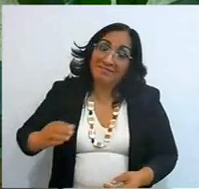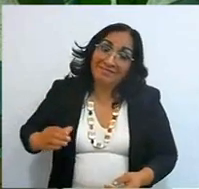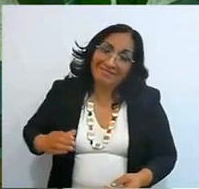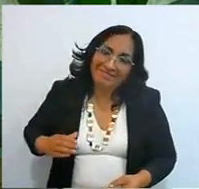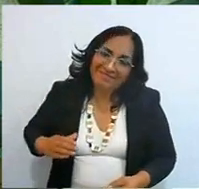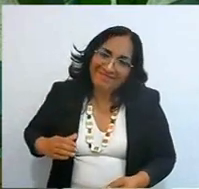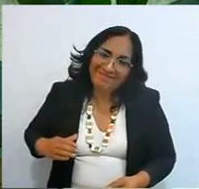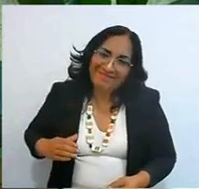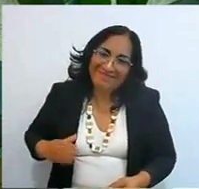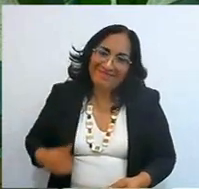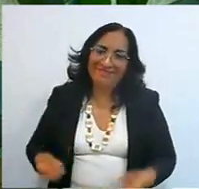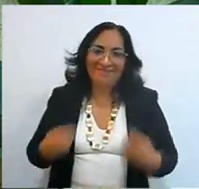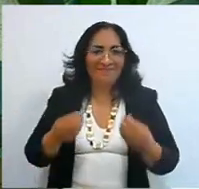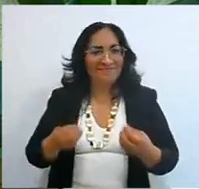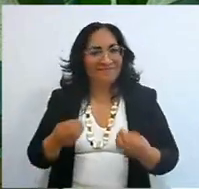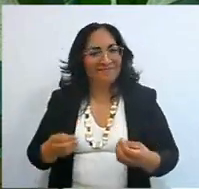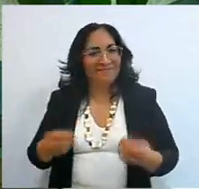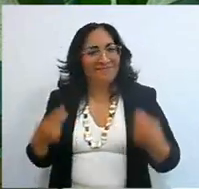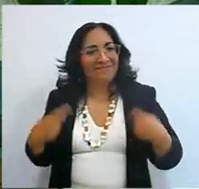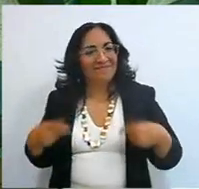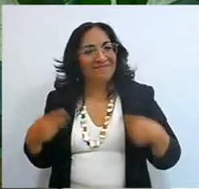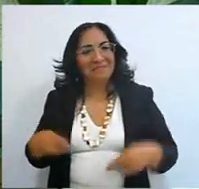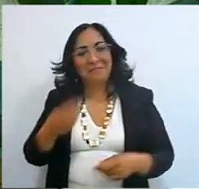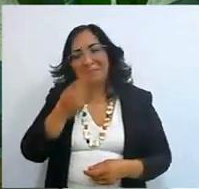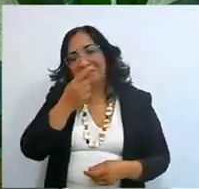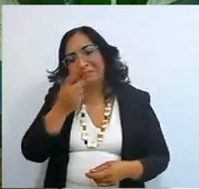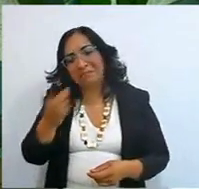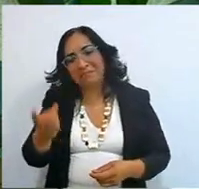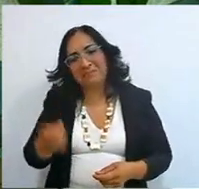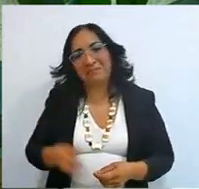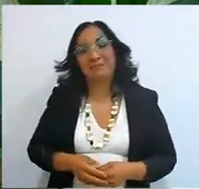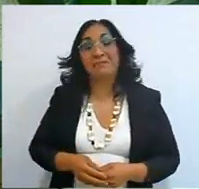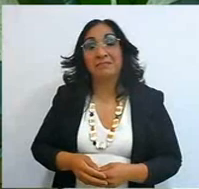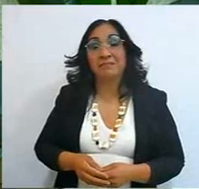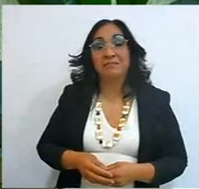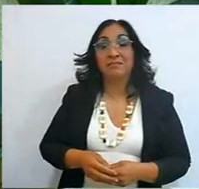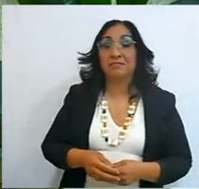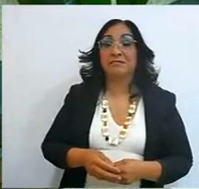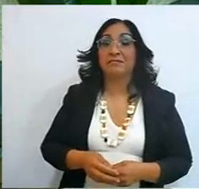said are proverbs, no, here in Mexico we call them proverbs, it comes in Proverbs,